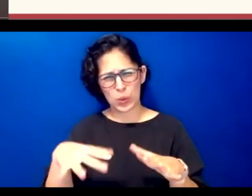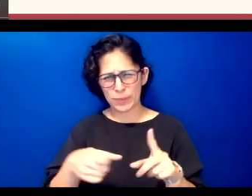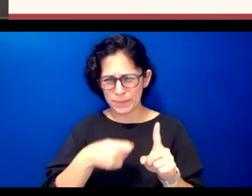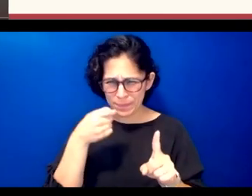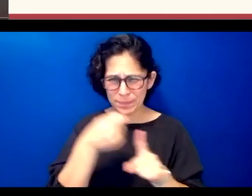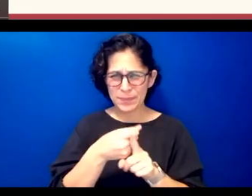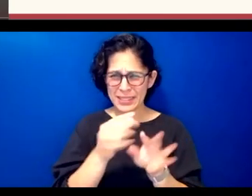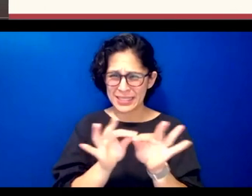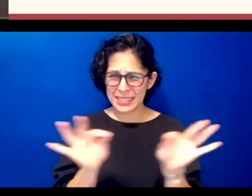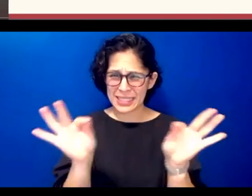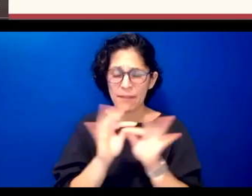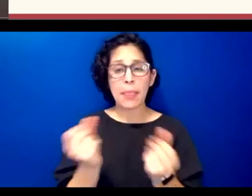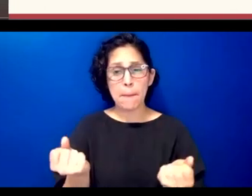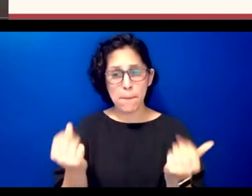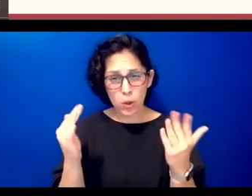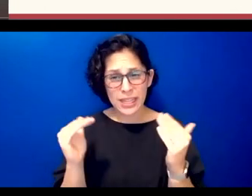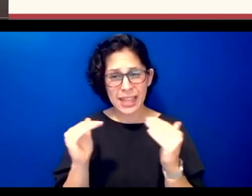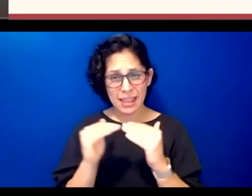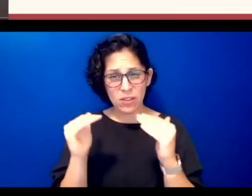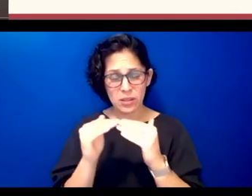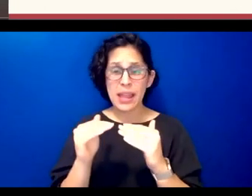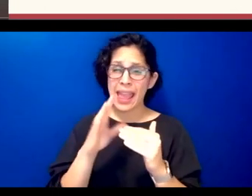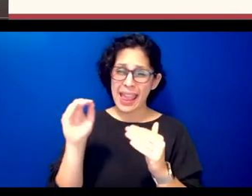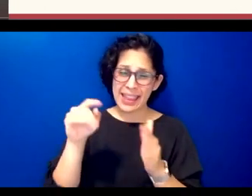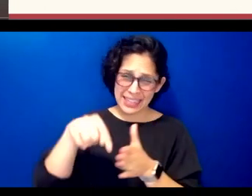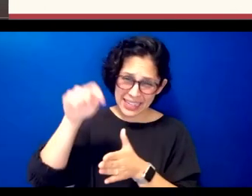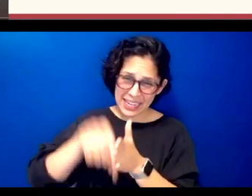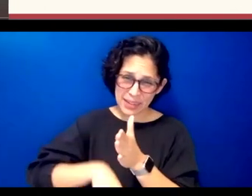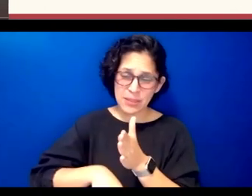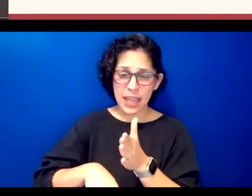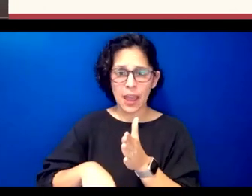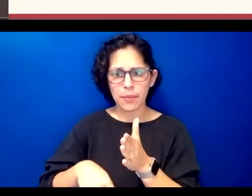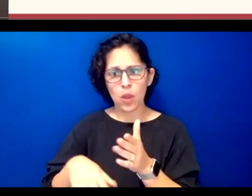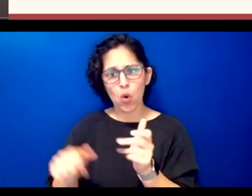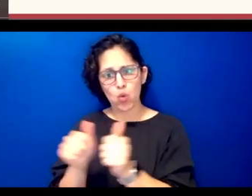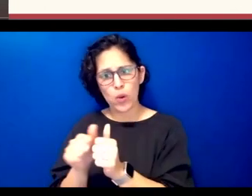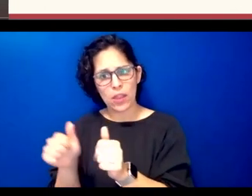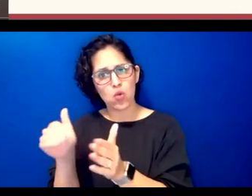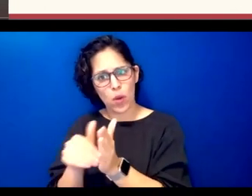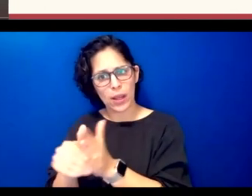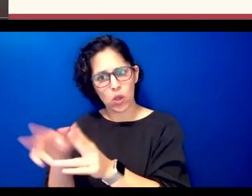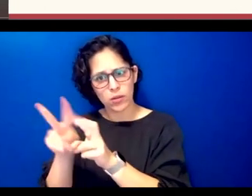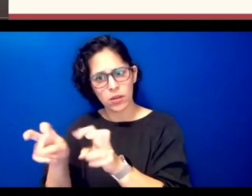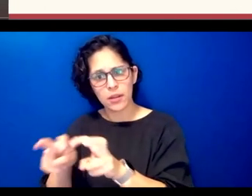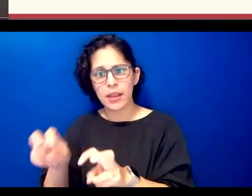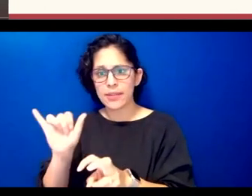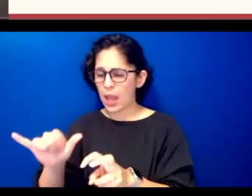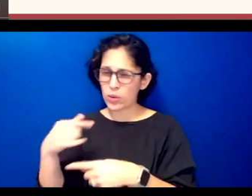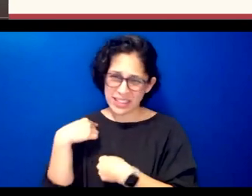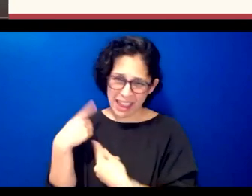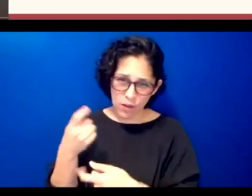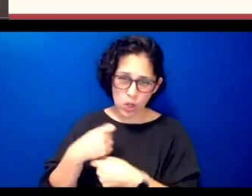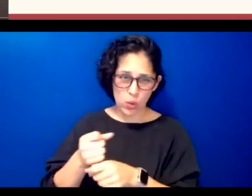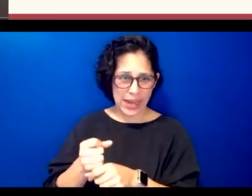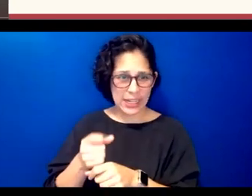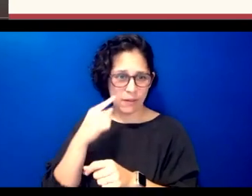comprehensive in-depth curriculum with regular assessments ever created for chicago additionally